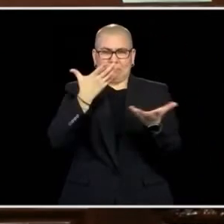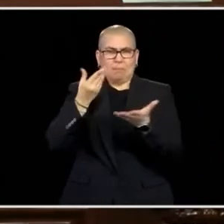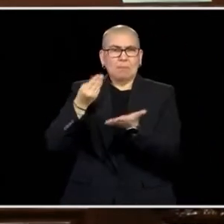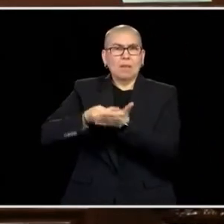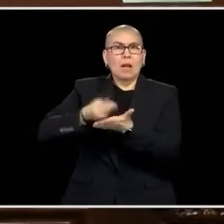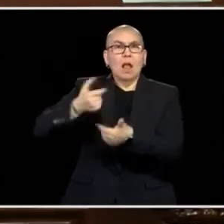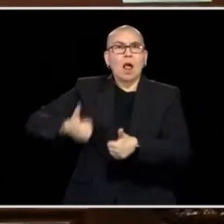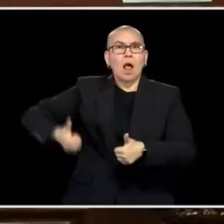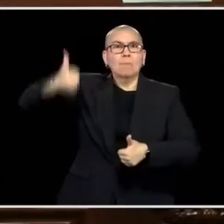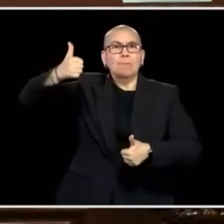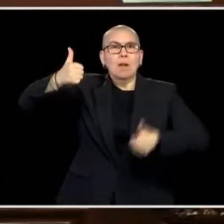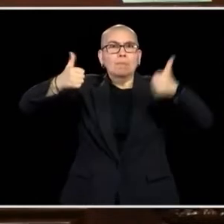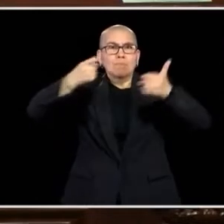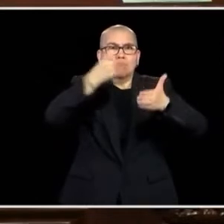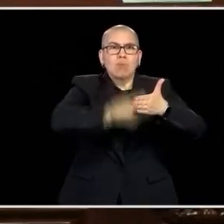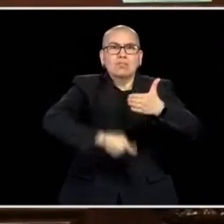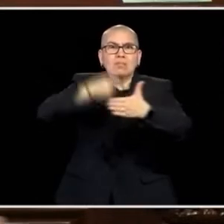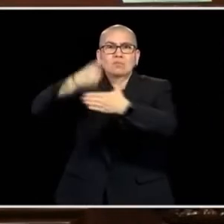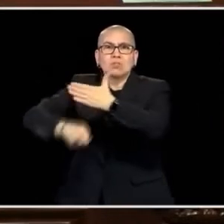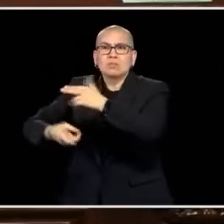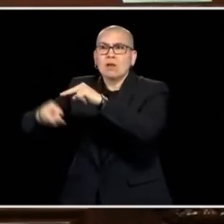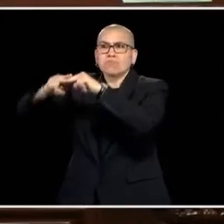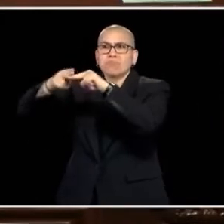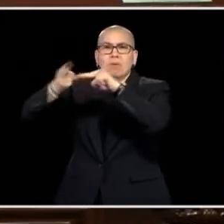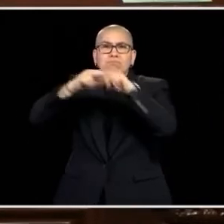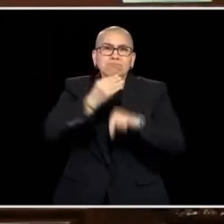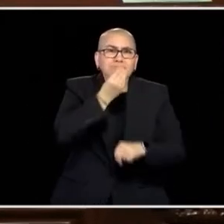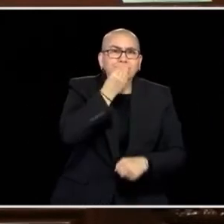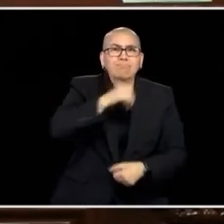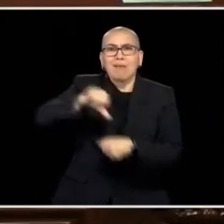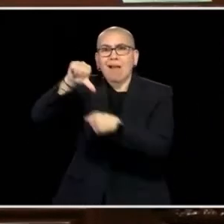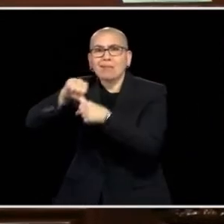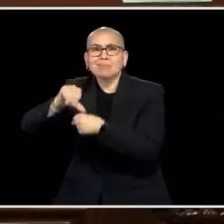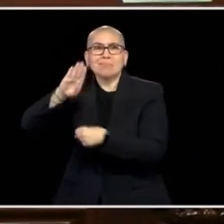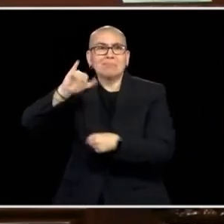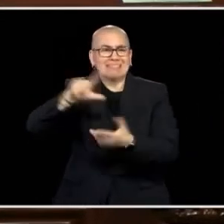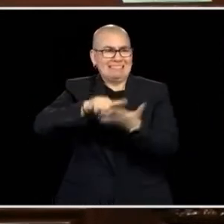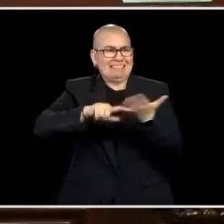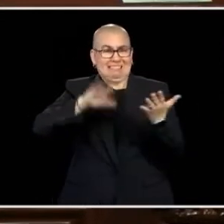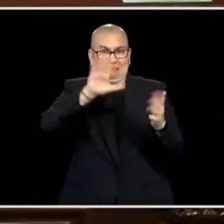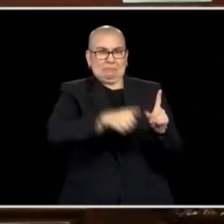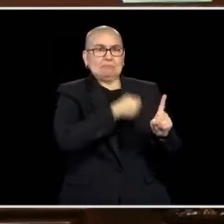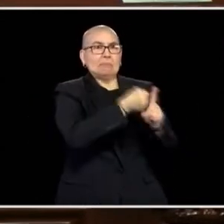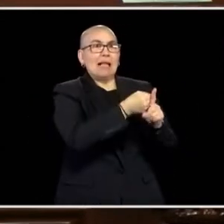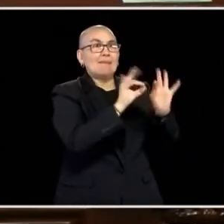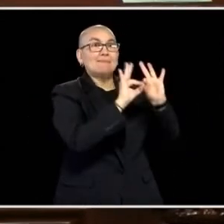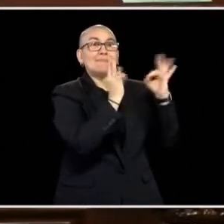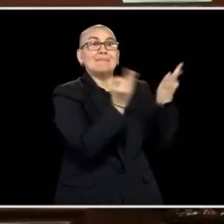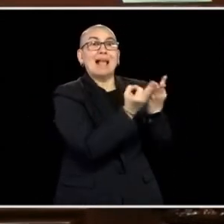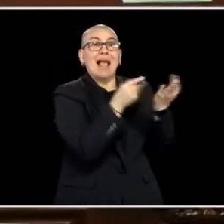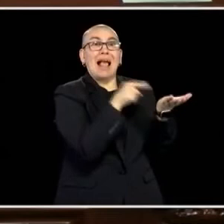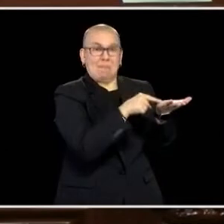KNOW IT'S IMPACTING FAMILIES. I'VE MADE THE SUGGESTION AND I WANT TO WORK WITH YOU ON THIS, WE SHOULD USE SOME OF THIS